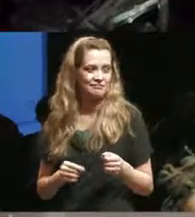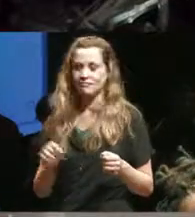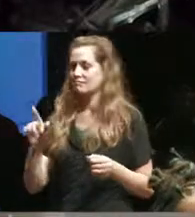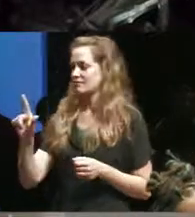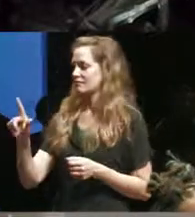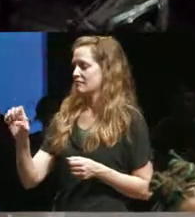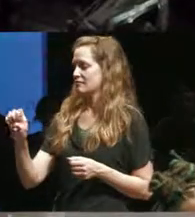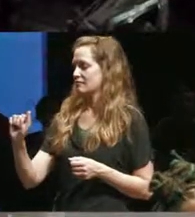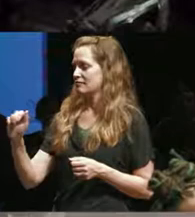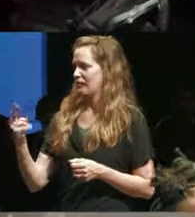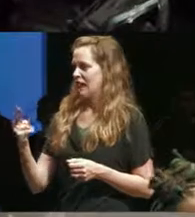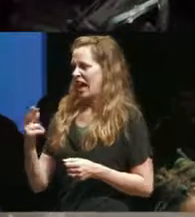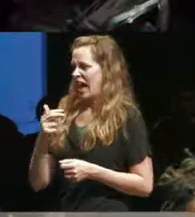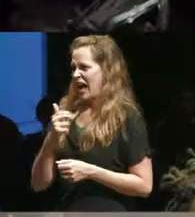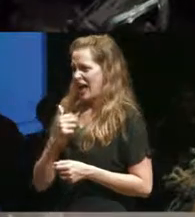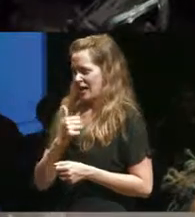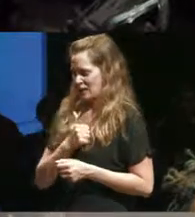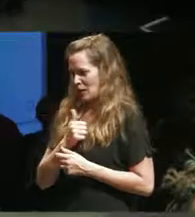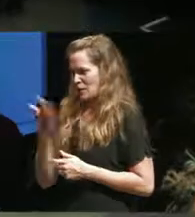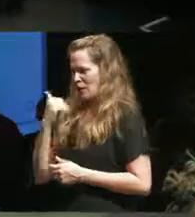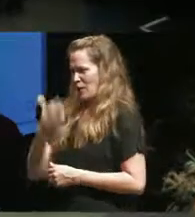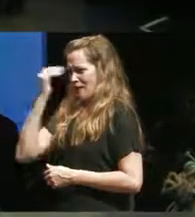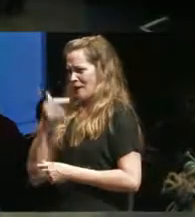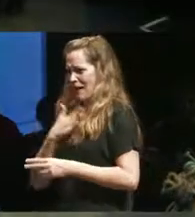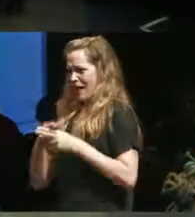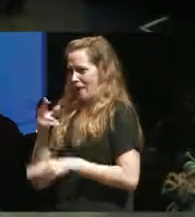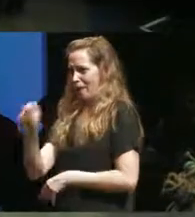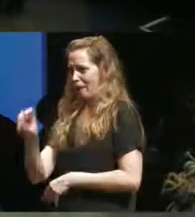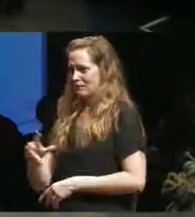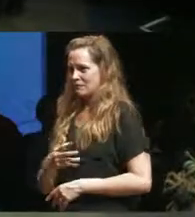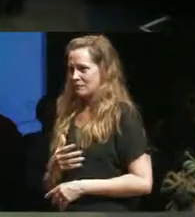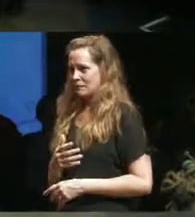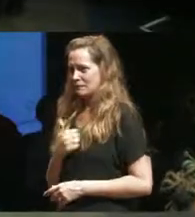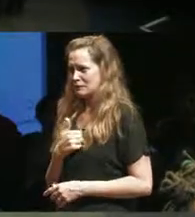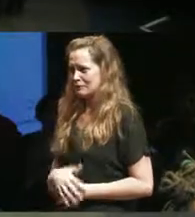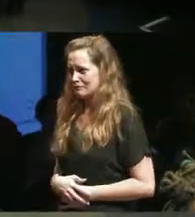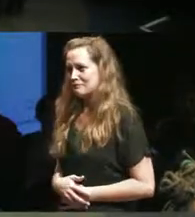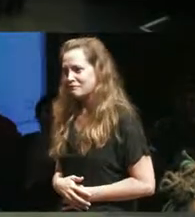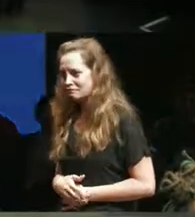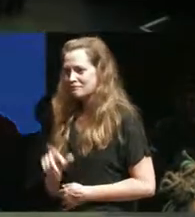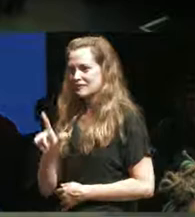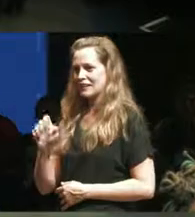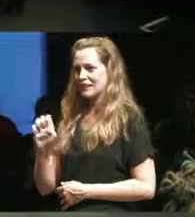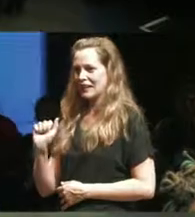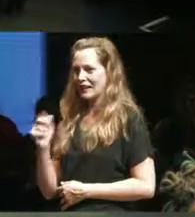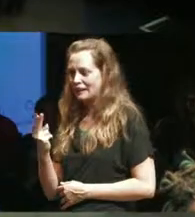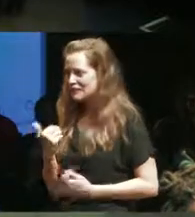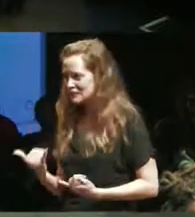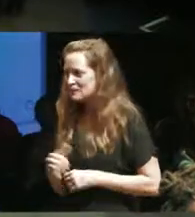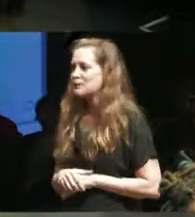apologies for dropping protocol just to briefly say I feel like that experience